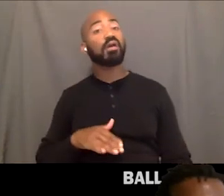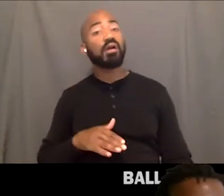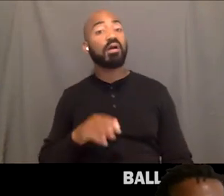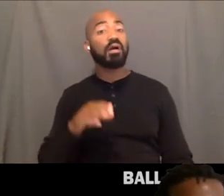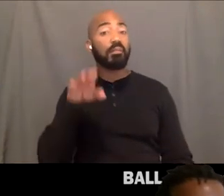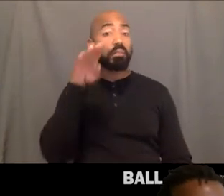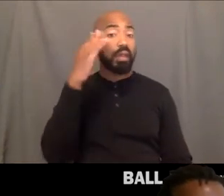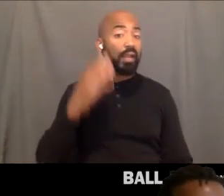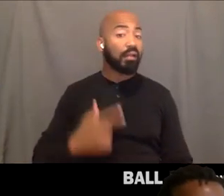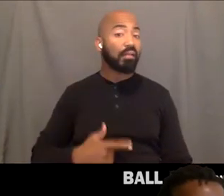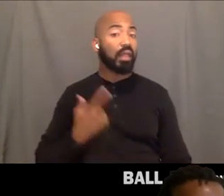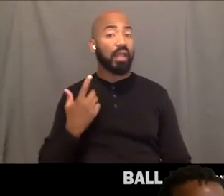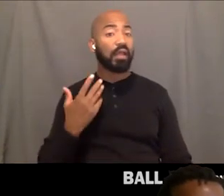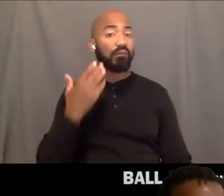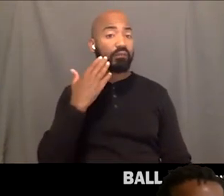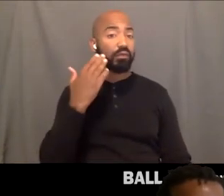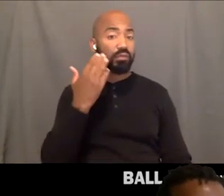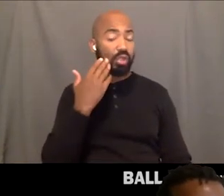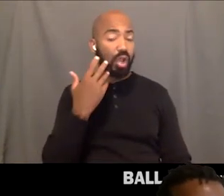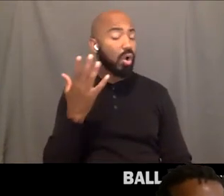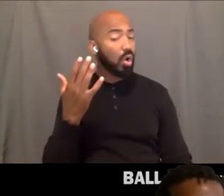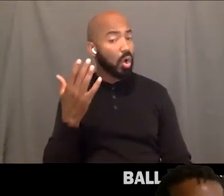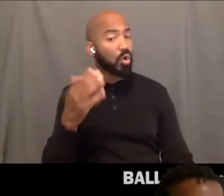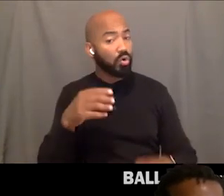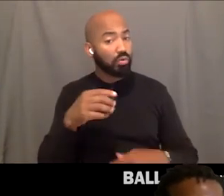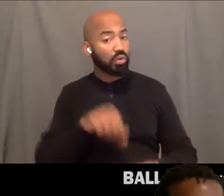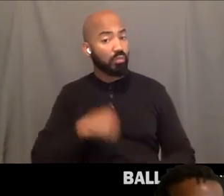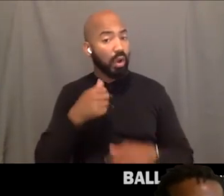I had severe anxiety going to the march because,